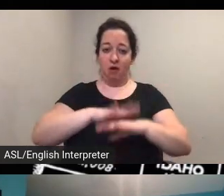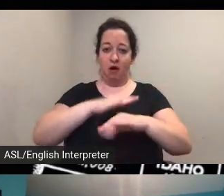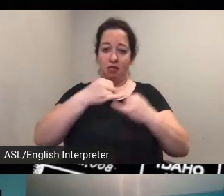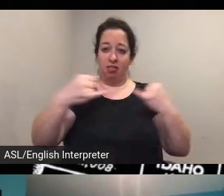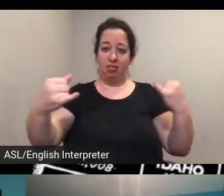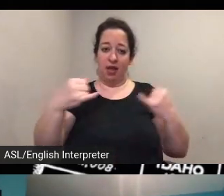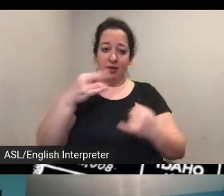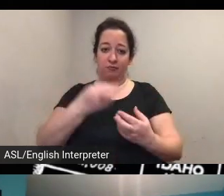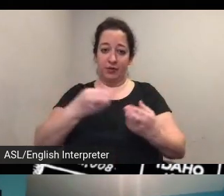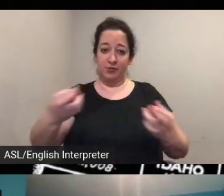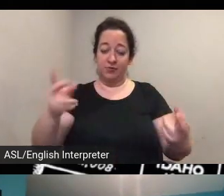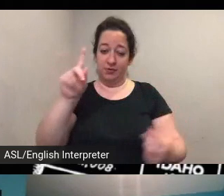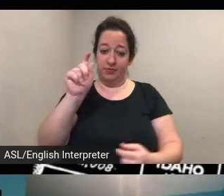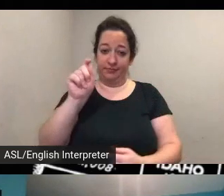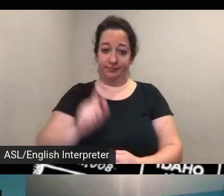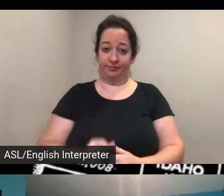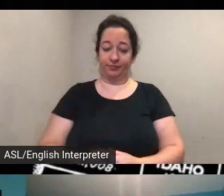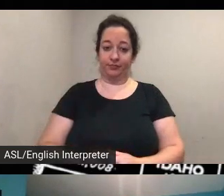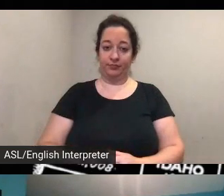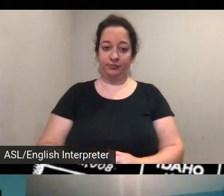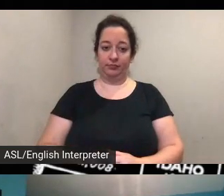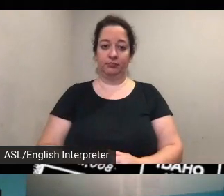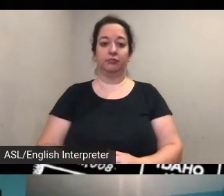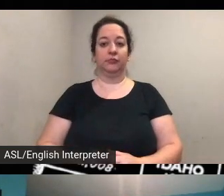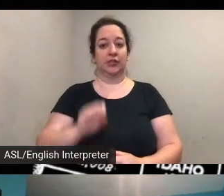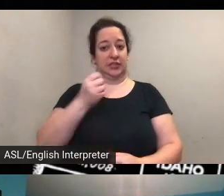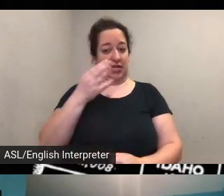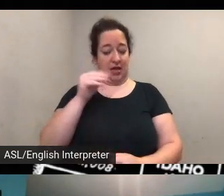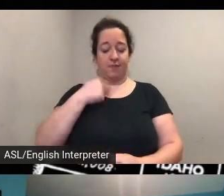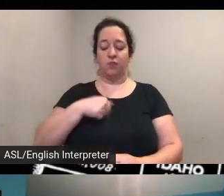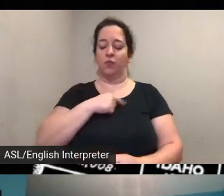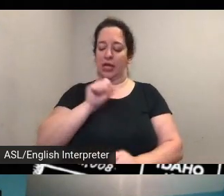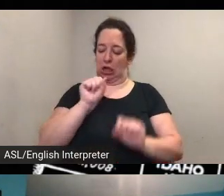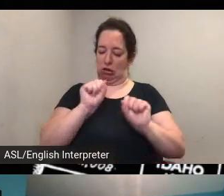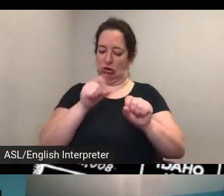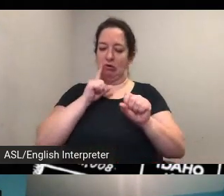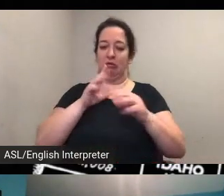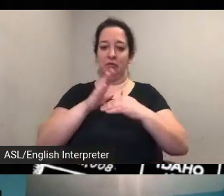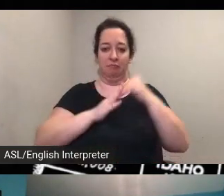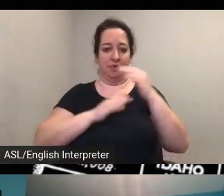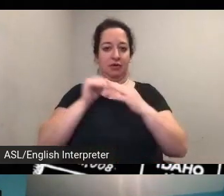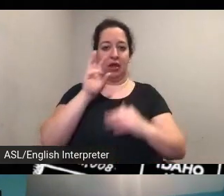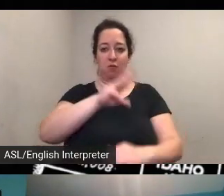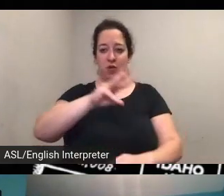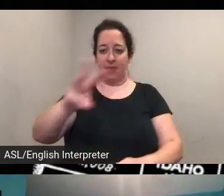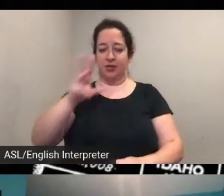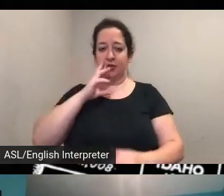i think that we could we could build a web page of resources and then include